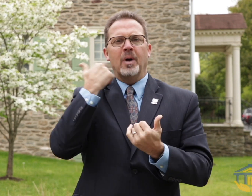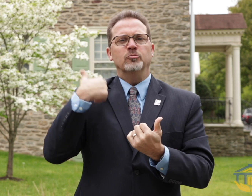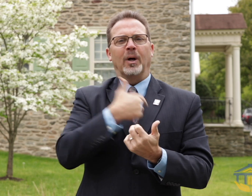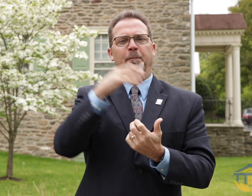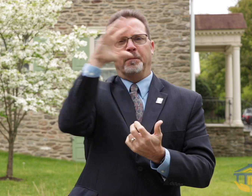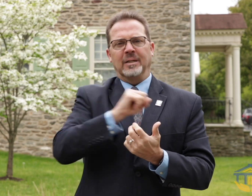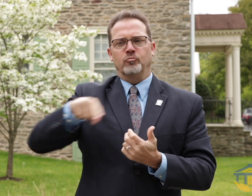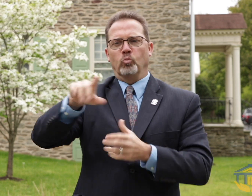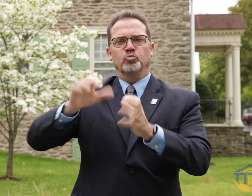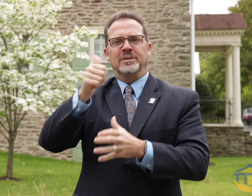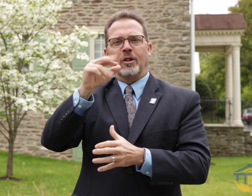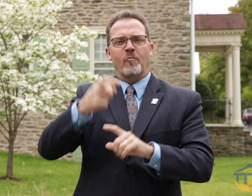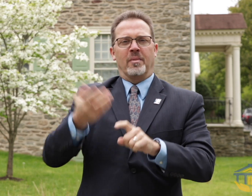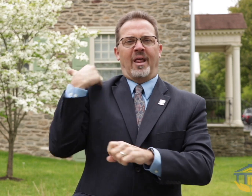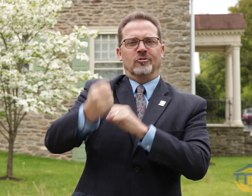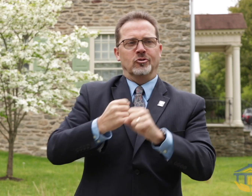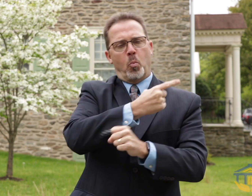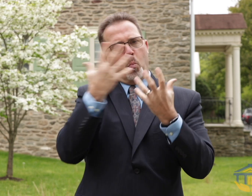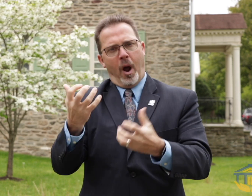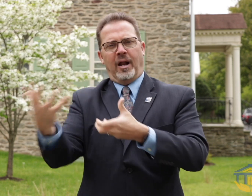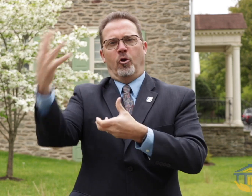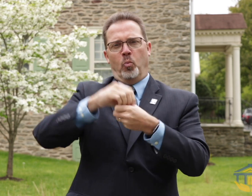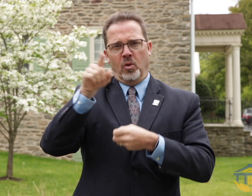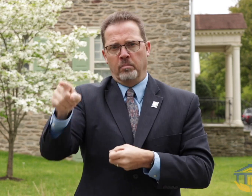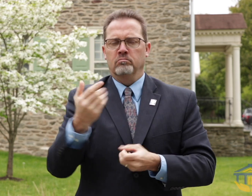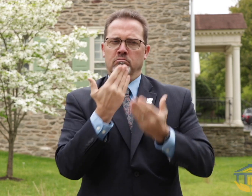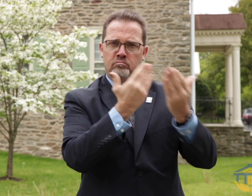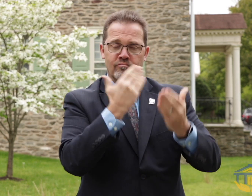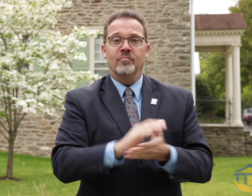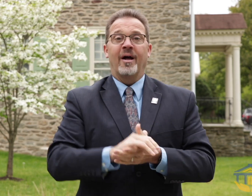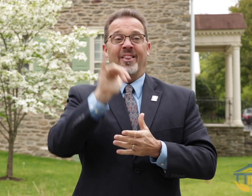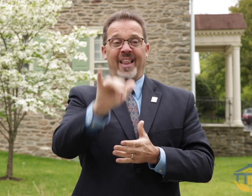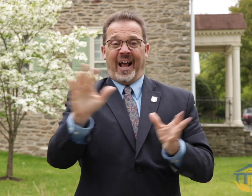first cohort. We wanted to participate last year but this year the first selected